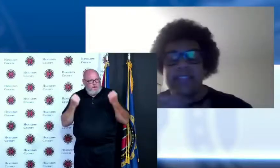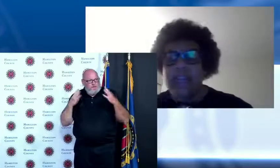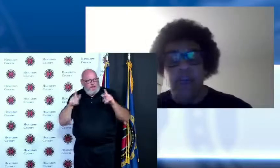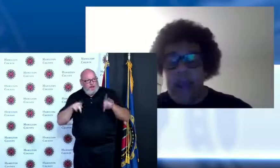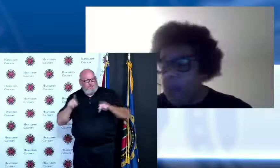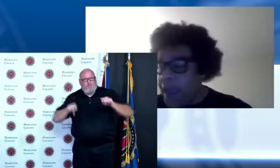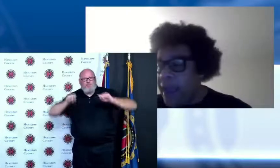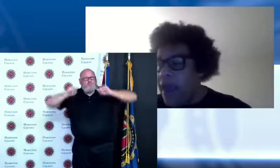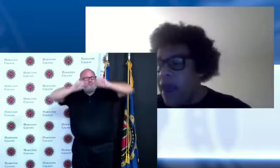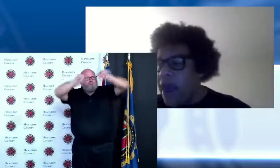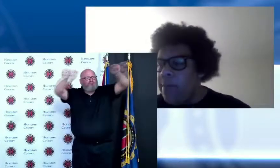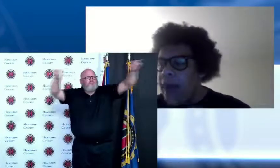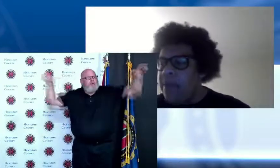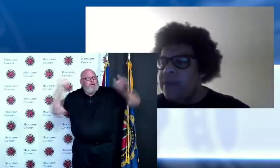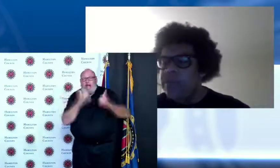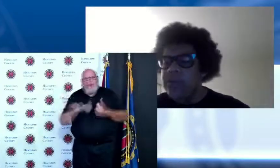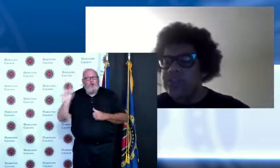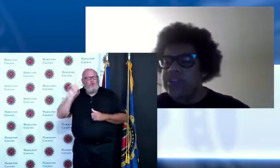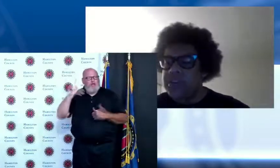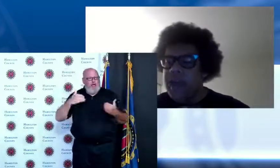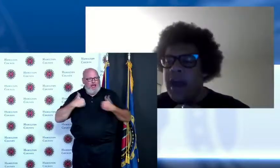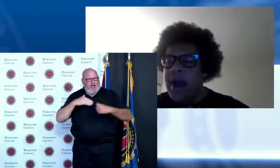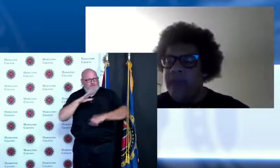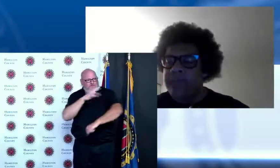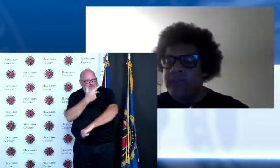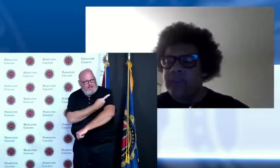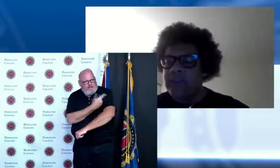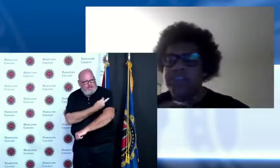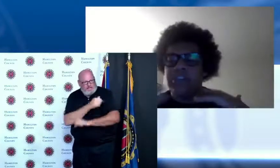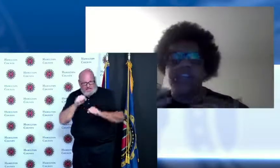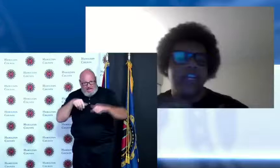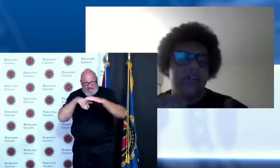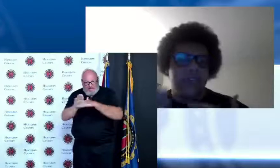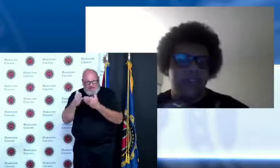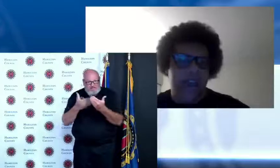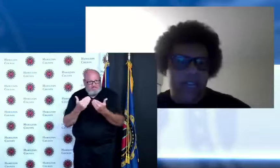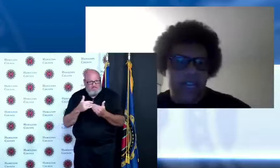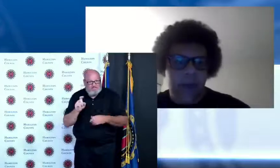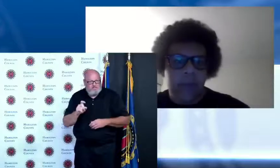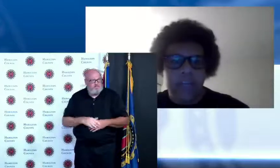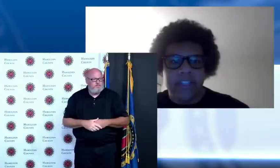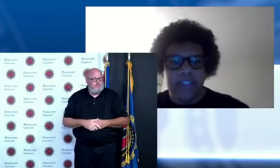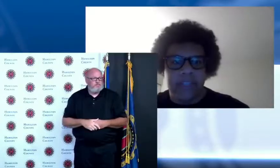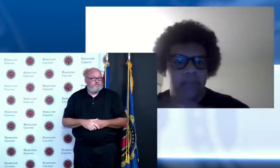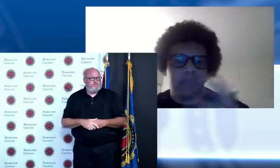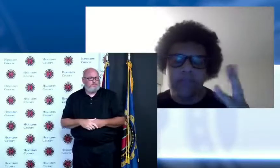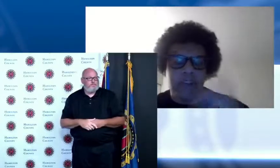vaccine right away how big of a boost could to children give to the vaccinated population as